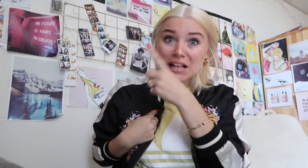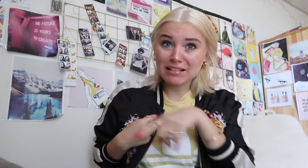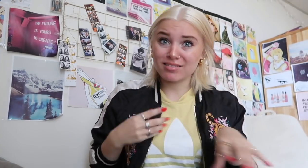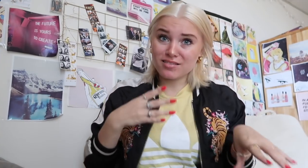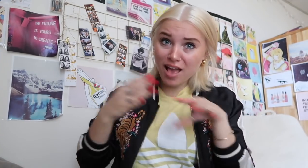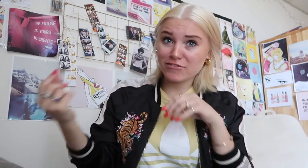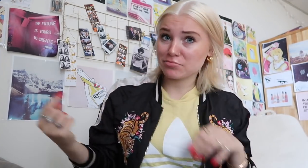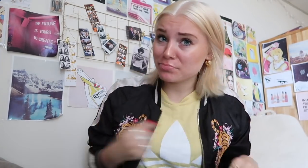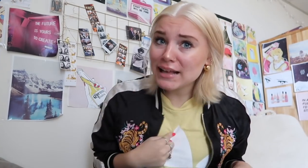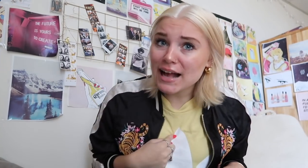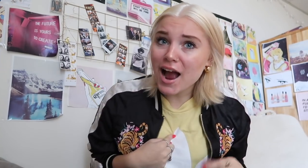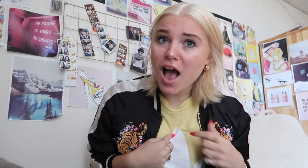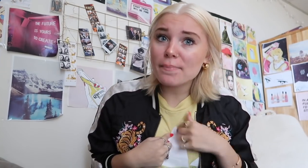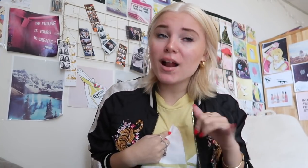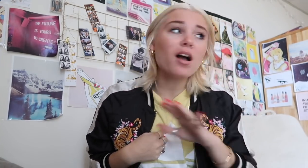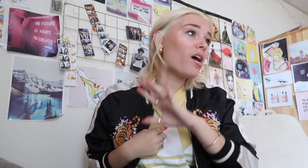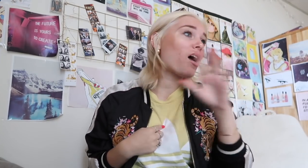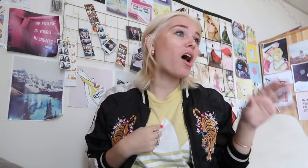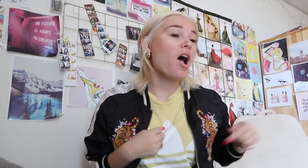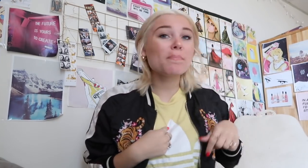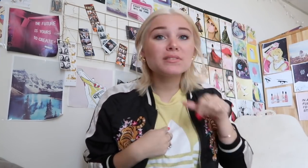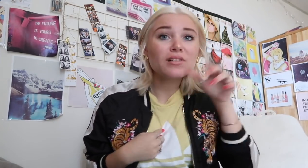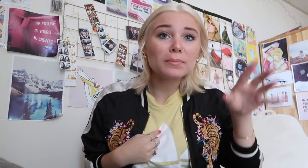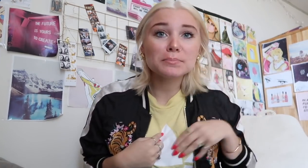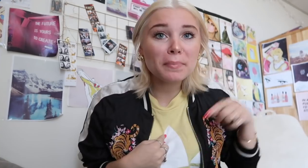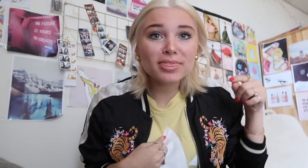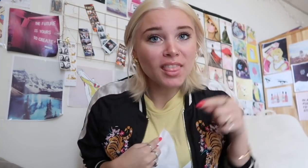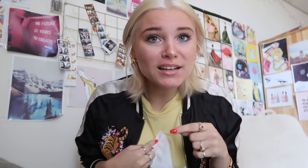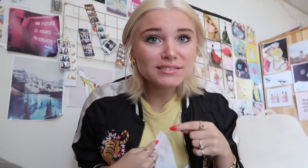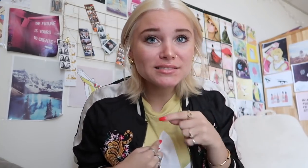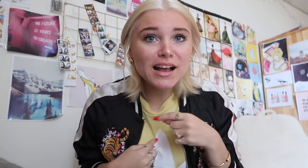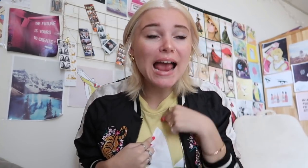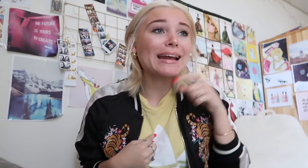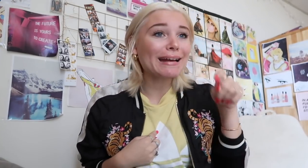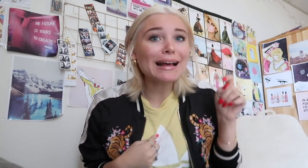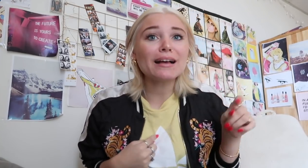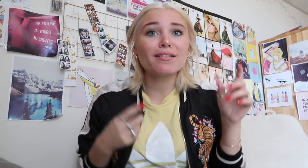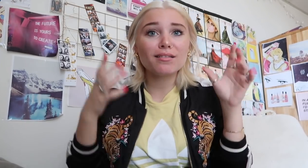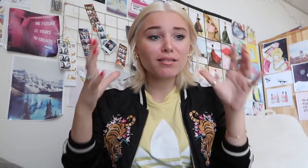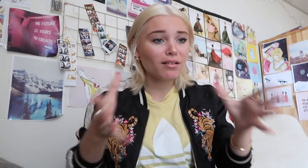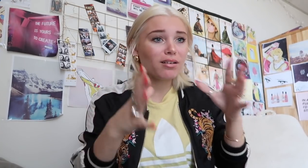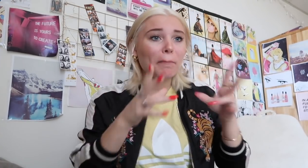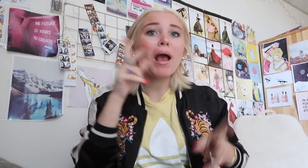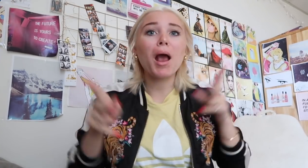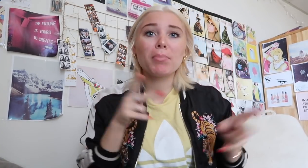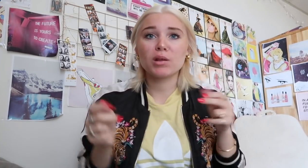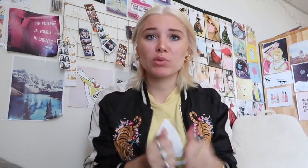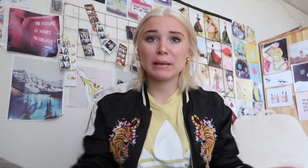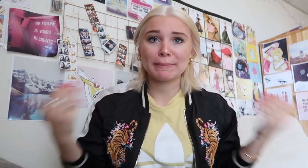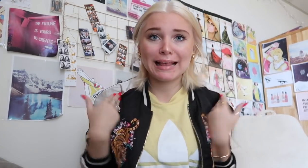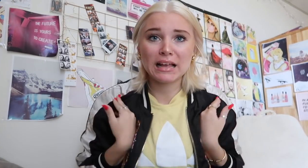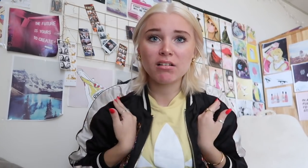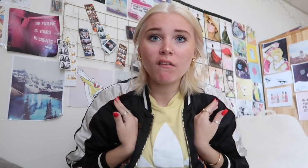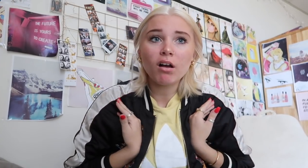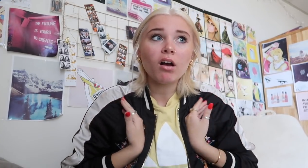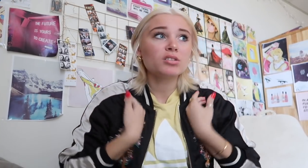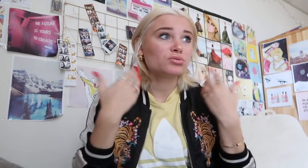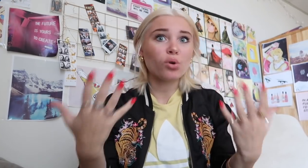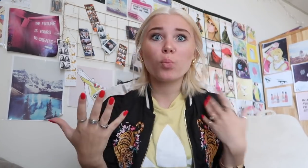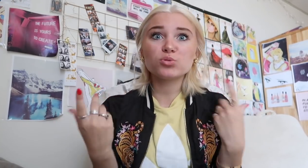I'm like they left me again I can't accept this I NEED MY FRIENDS NEED THOSE PEOPLE TO BE NEAR ME